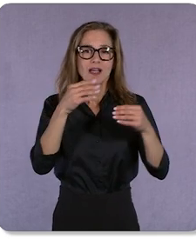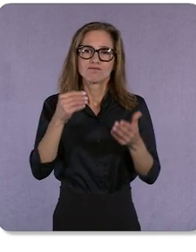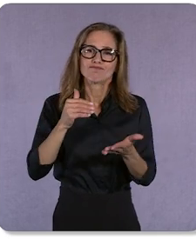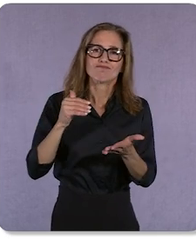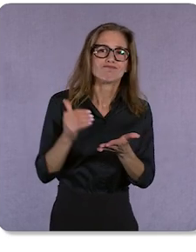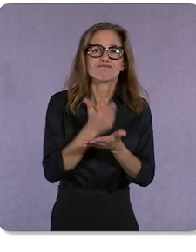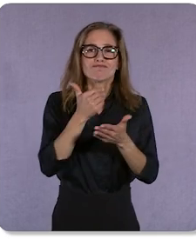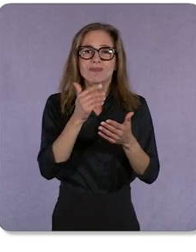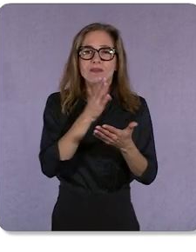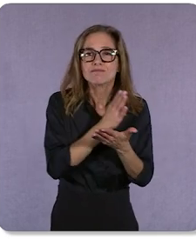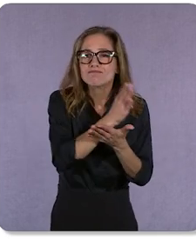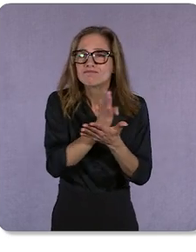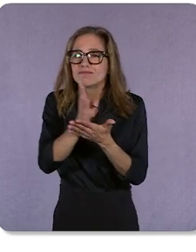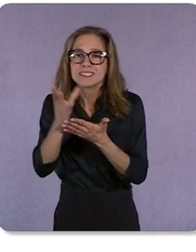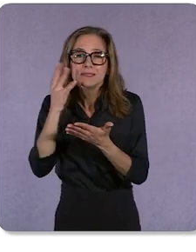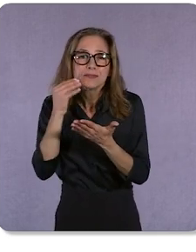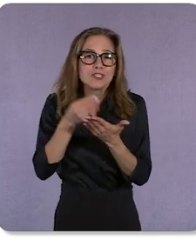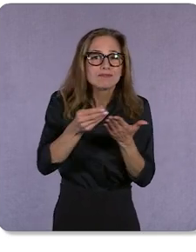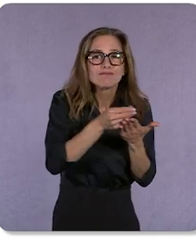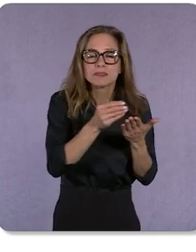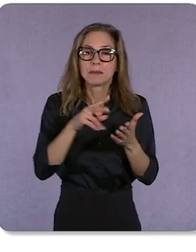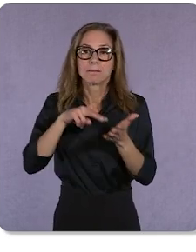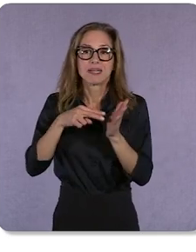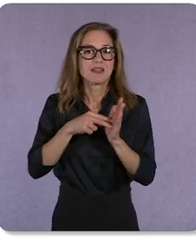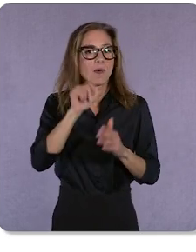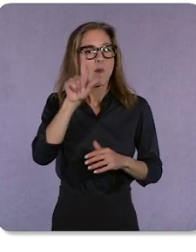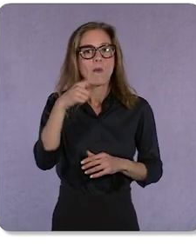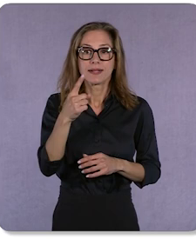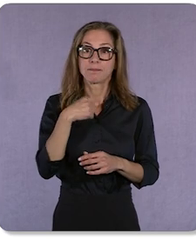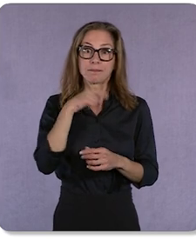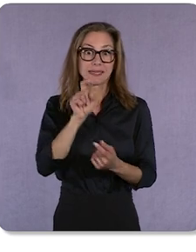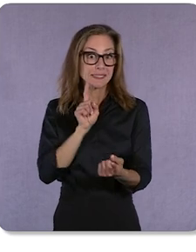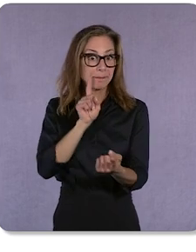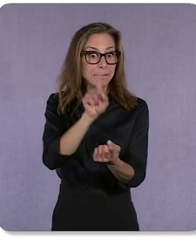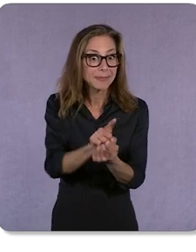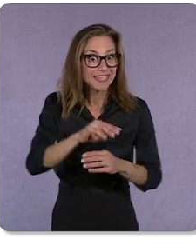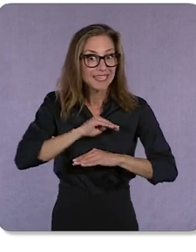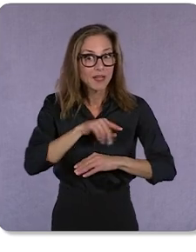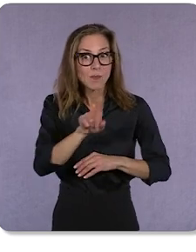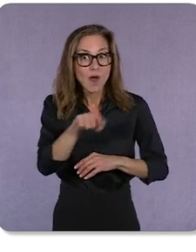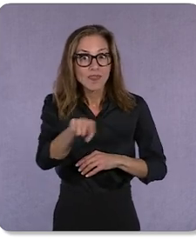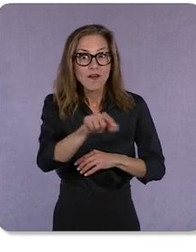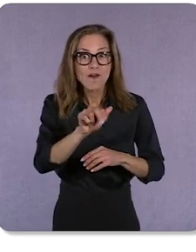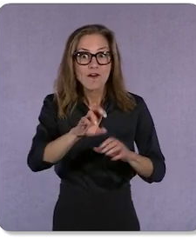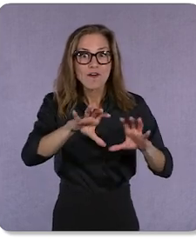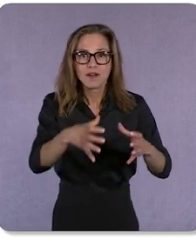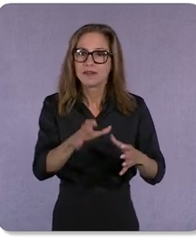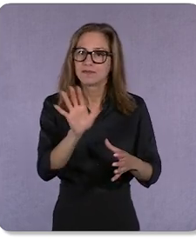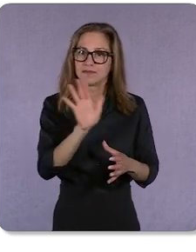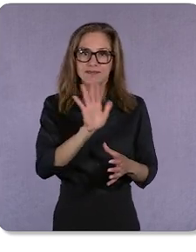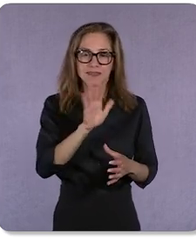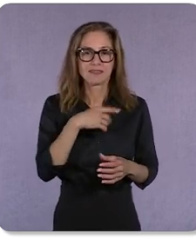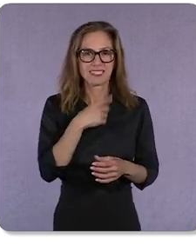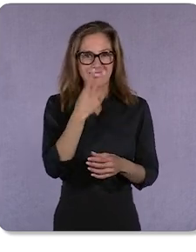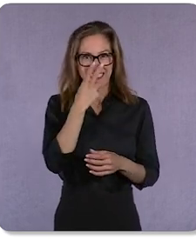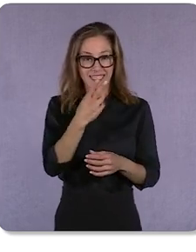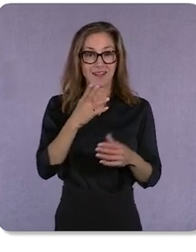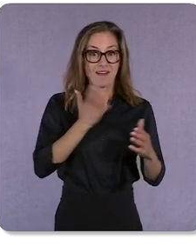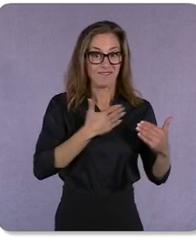means that it's not only about the idea of “meeting shoppers where they are.” The next level is seeing our physical and online stores as one.